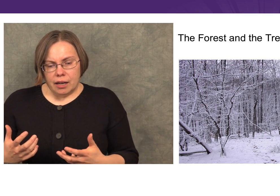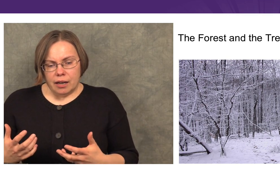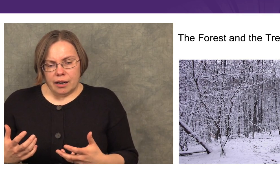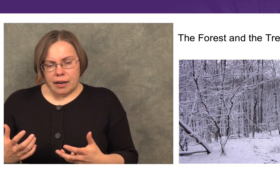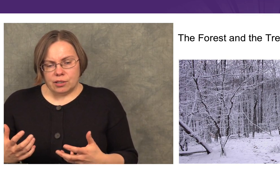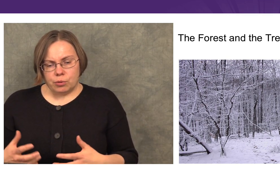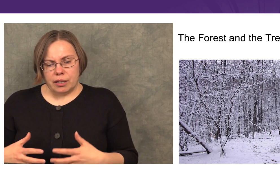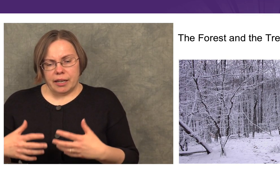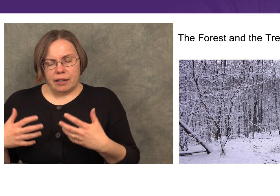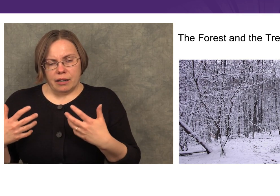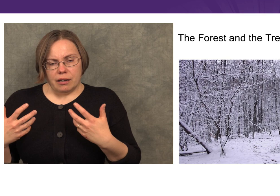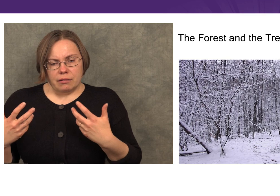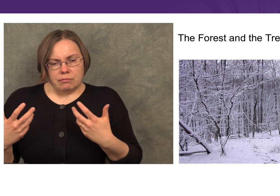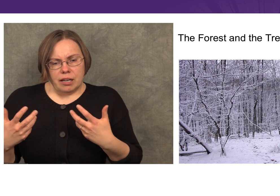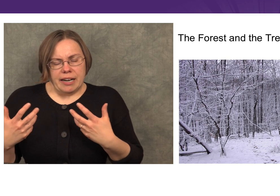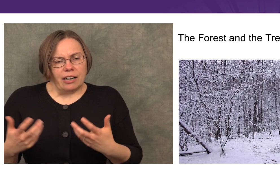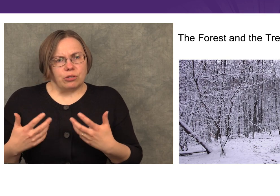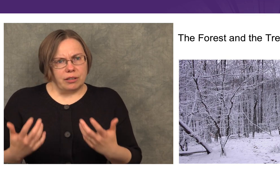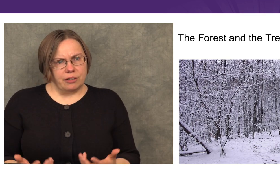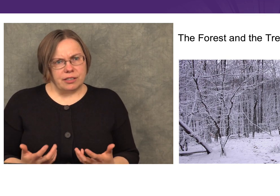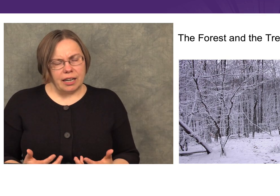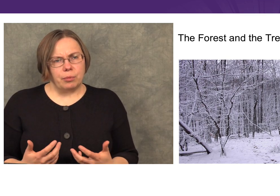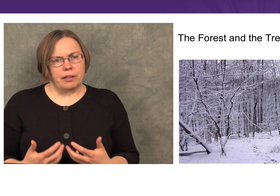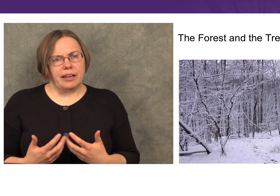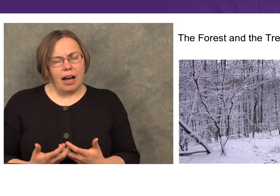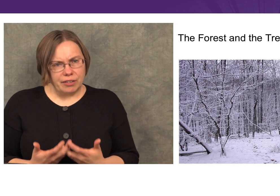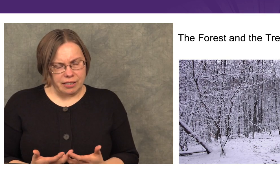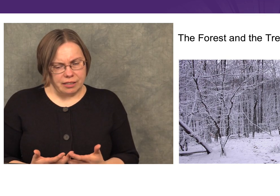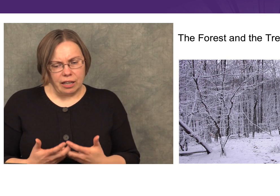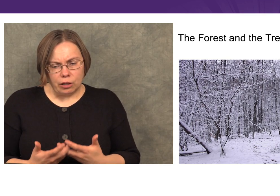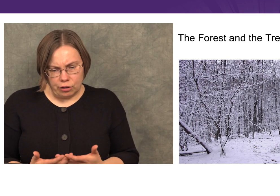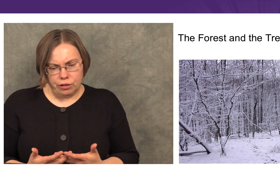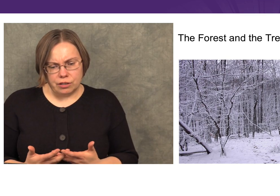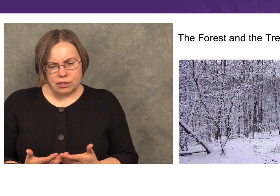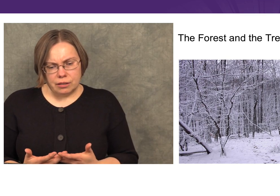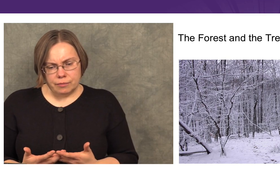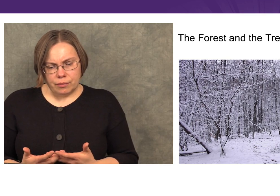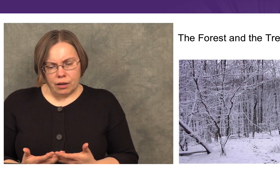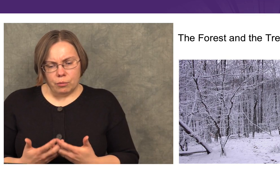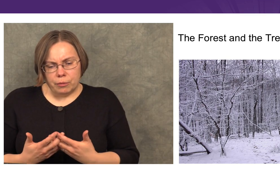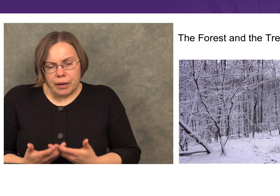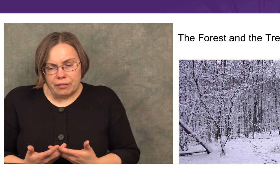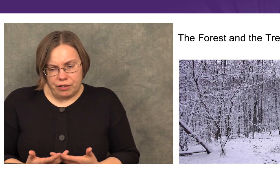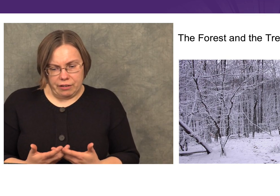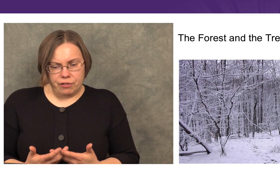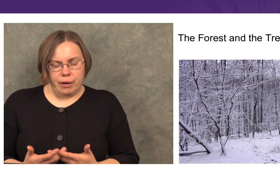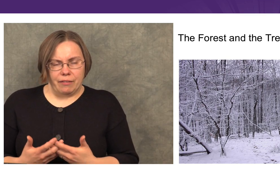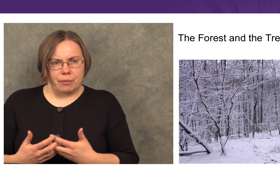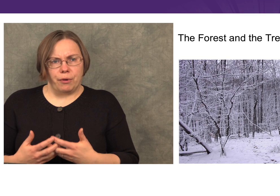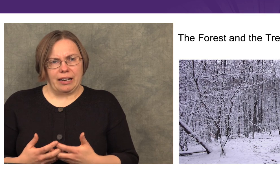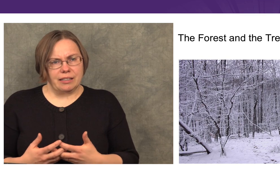it’s really natural and understandable that novices— that learners—would benefit from having practice